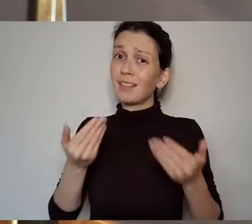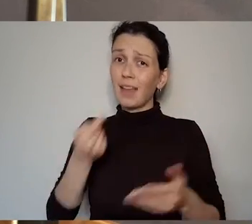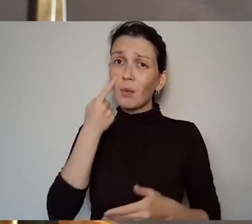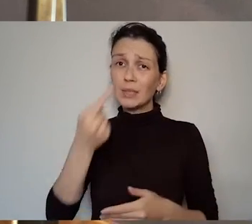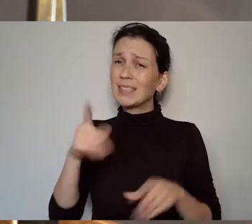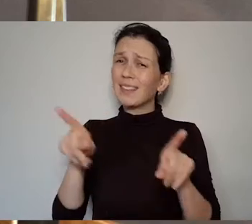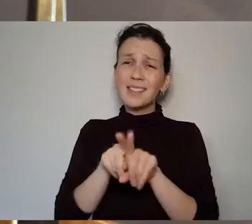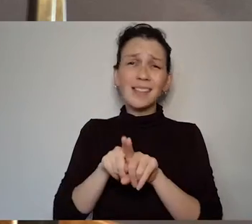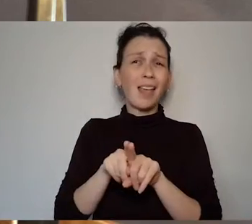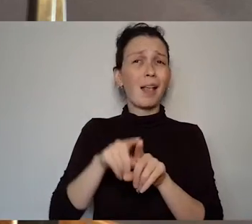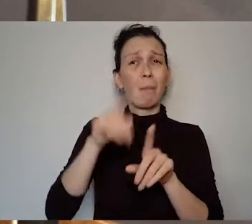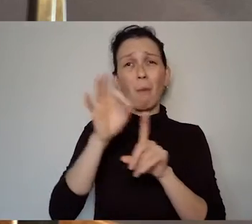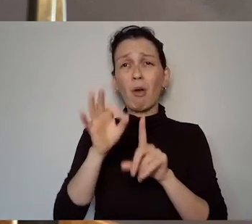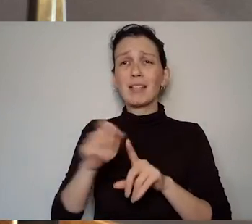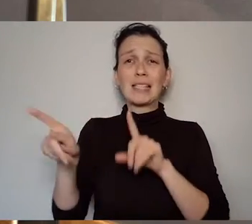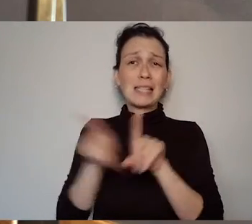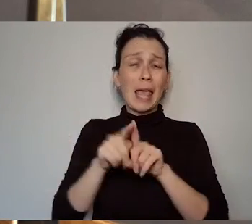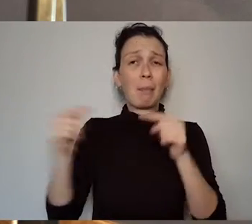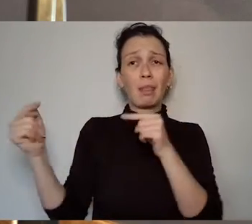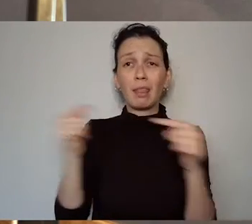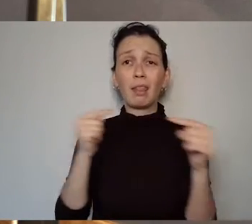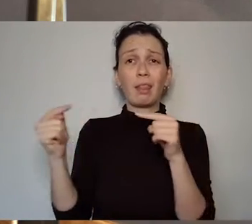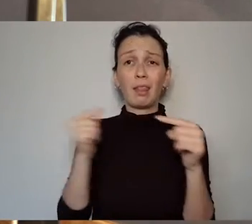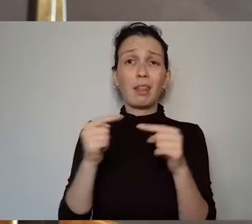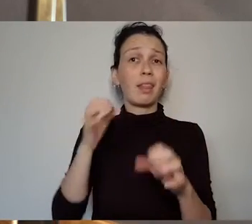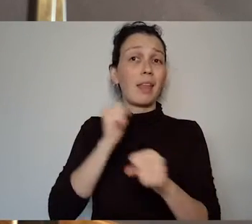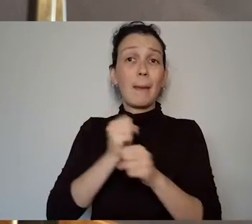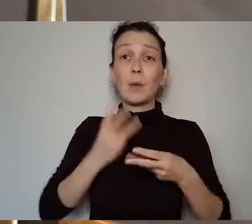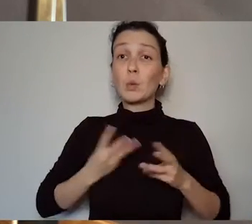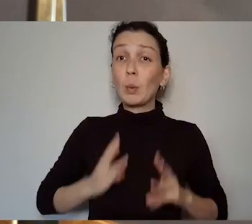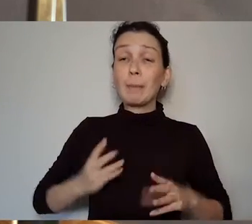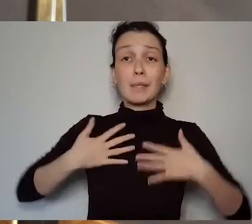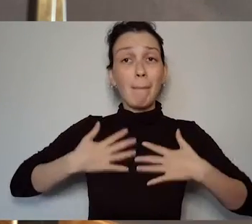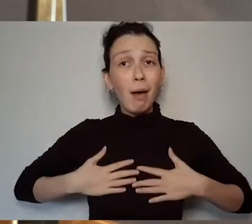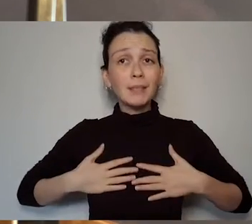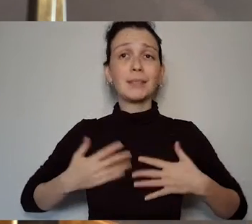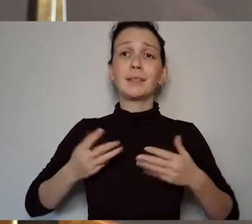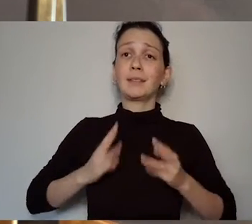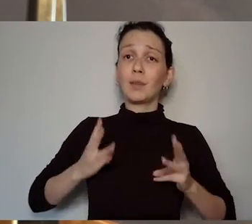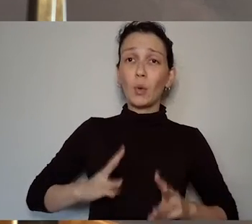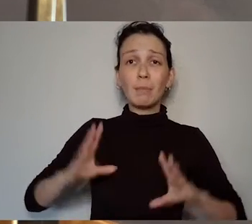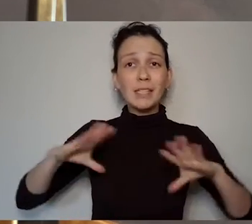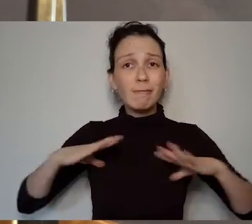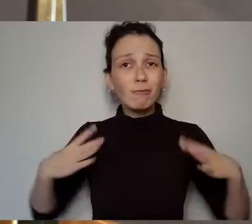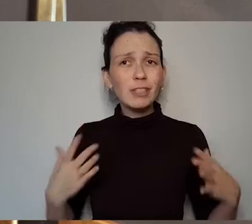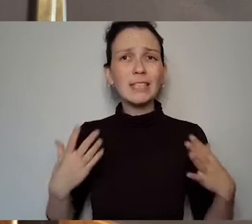women's freedoms around choices and so it was really through my work with the students